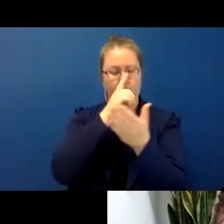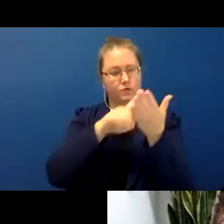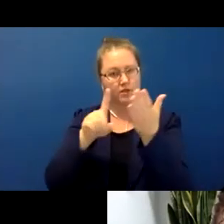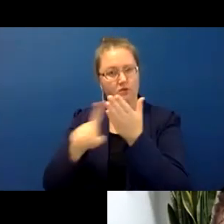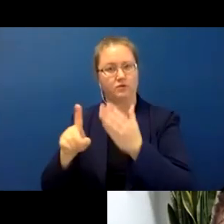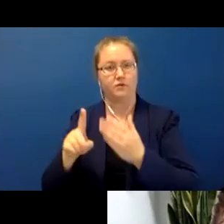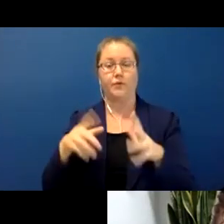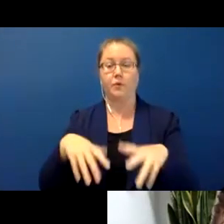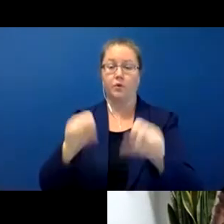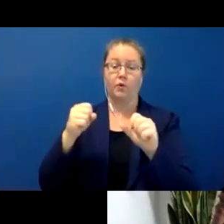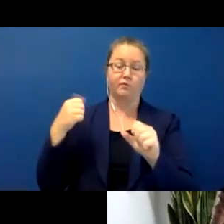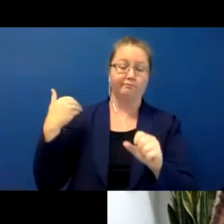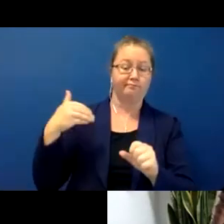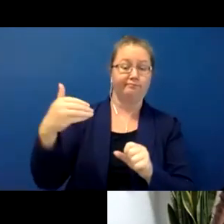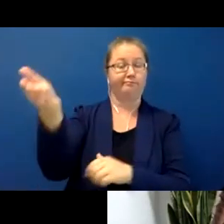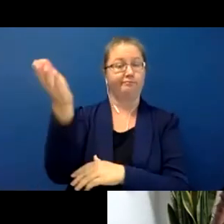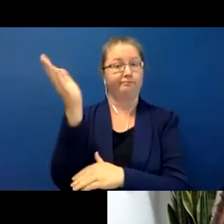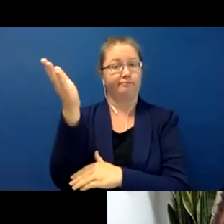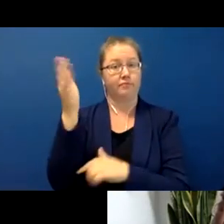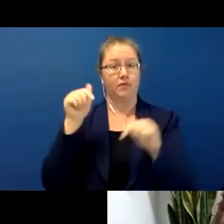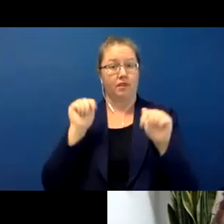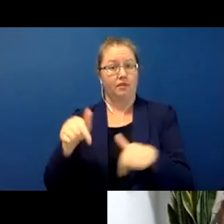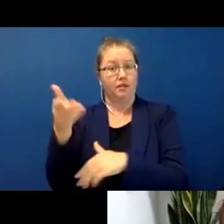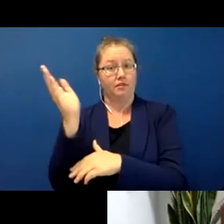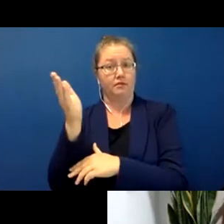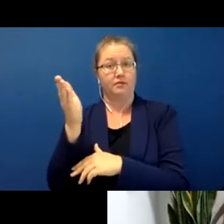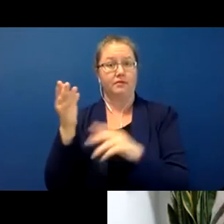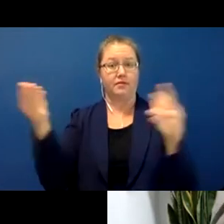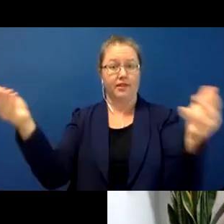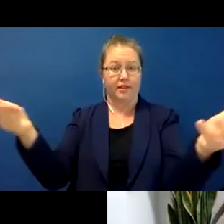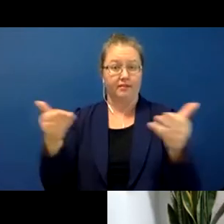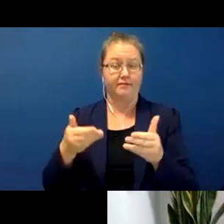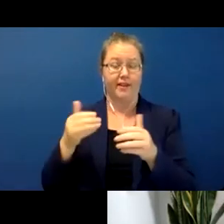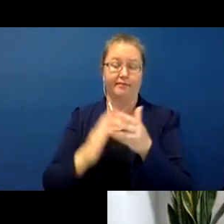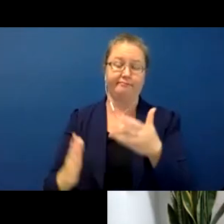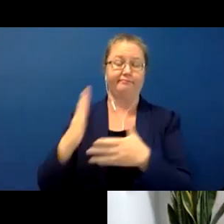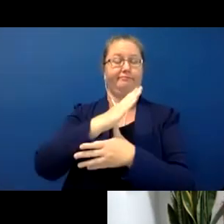talk series - this one - inviting prominent language sciences researchers from around